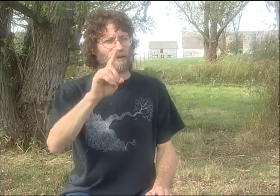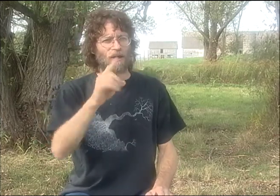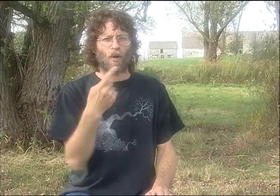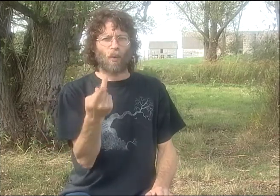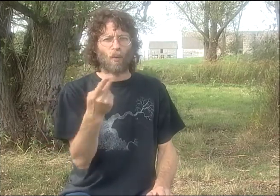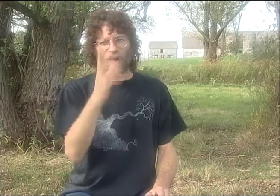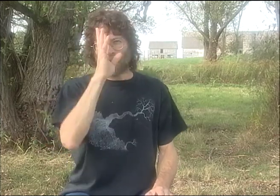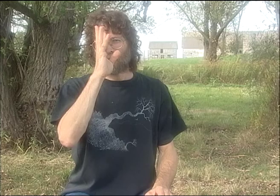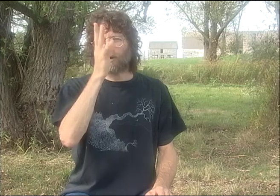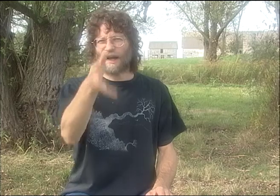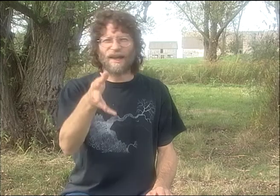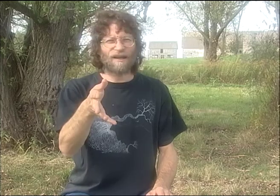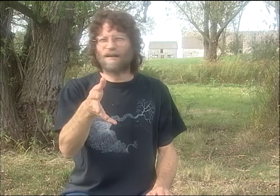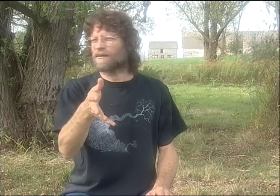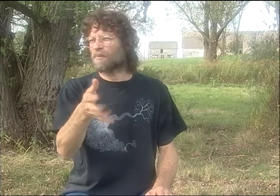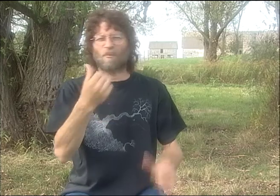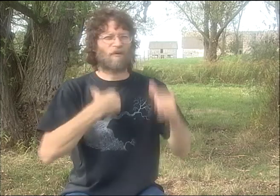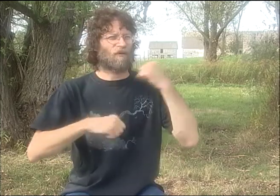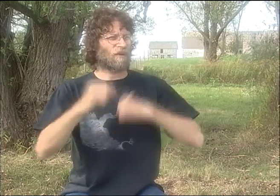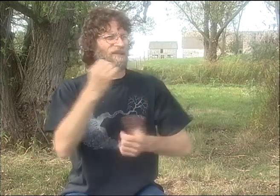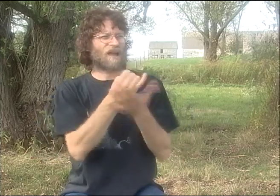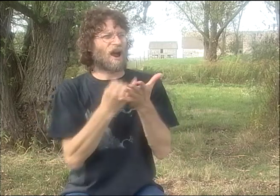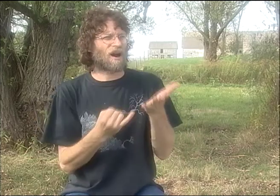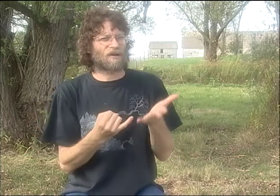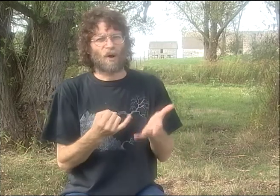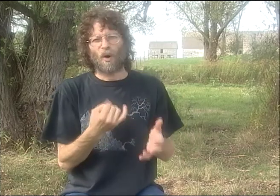OTHER WONDERFUL FRIEND NAMED JODI PRAD,